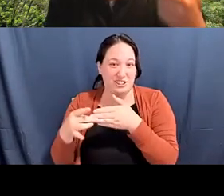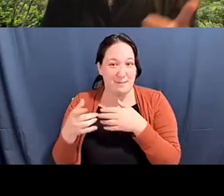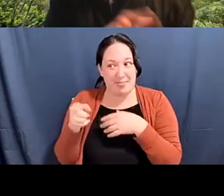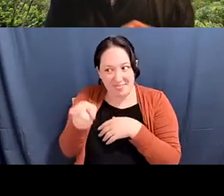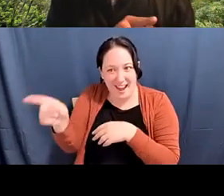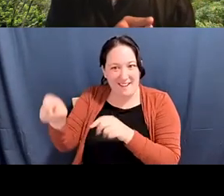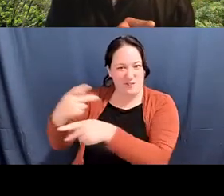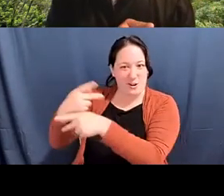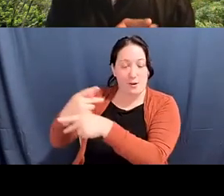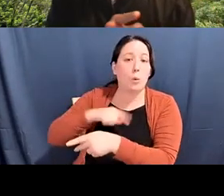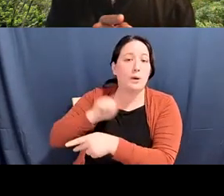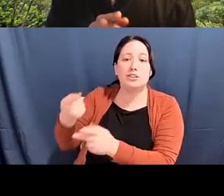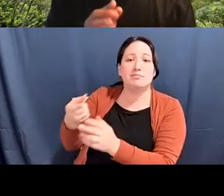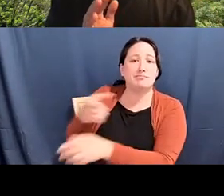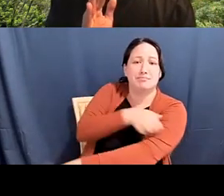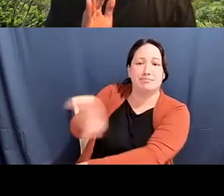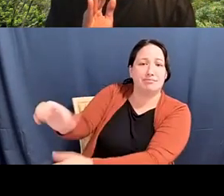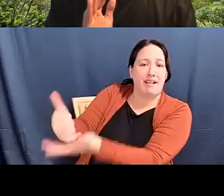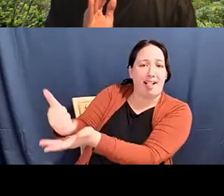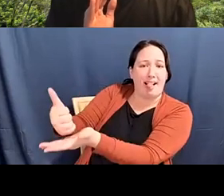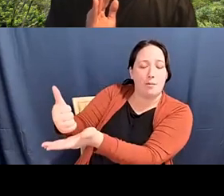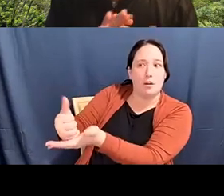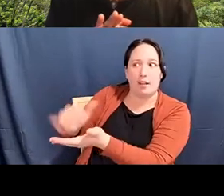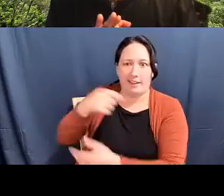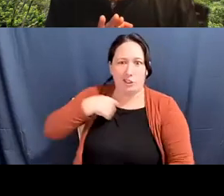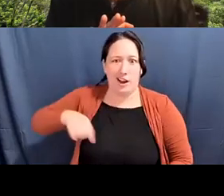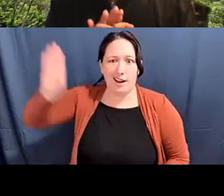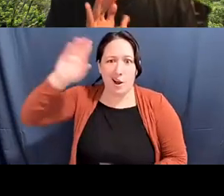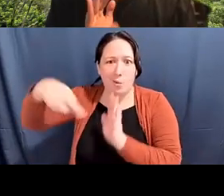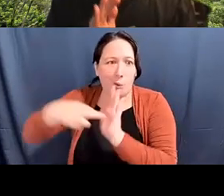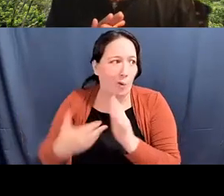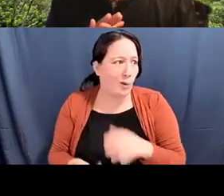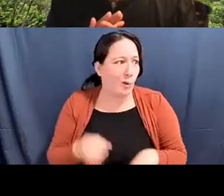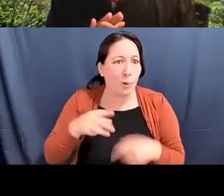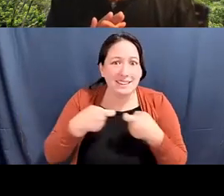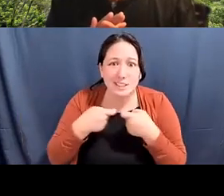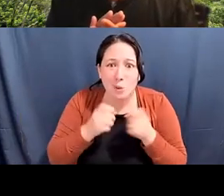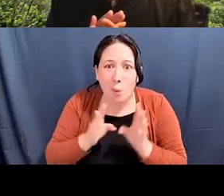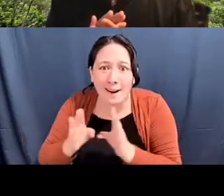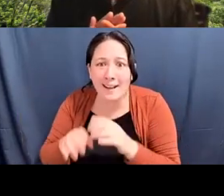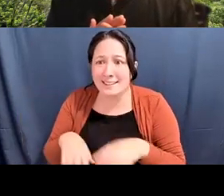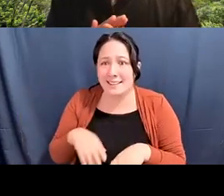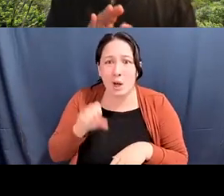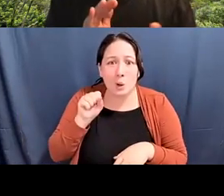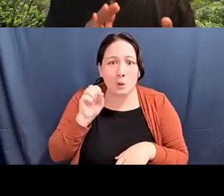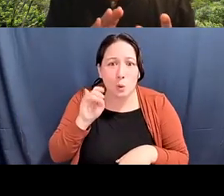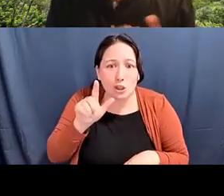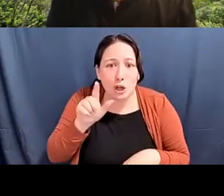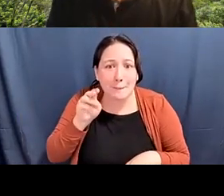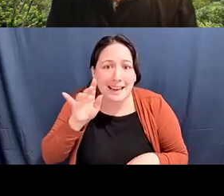Alex Tom he/him: the role of China, what do we do with digital organizing, social media organizing, organizing during COVID.